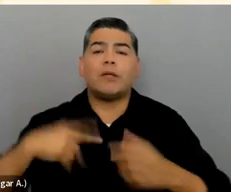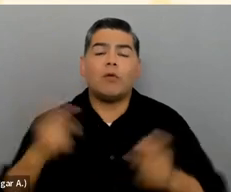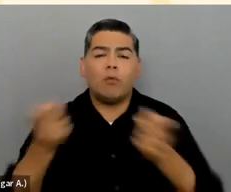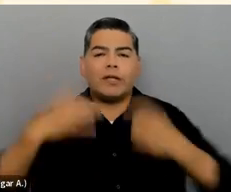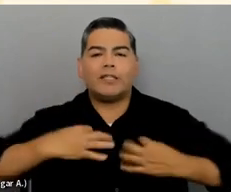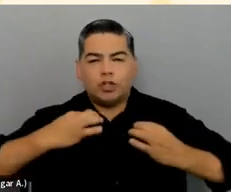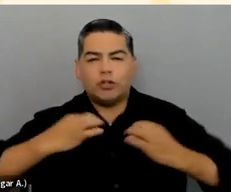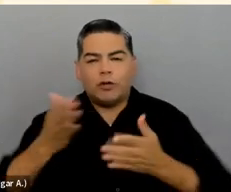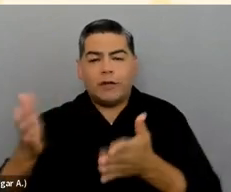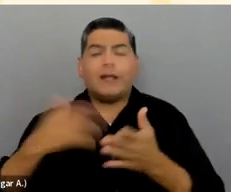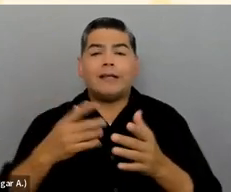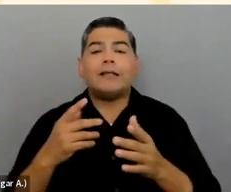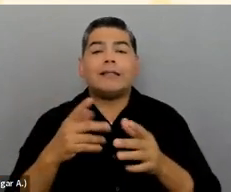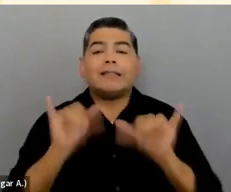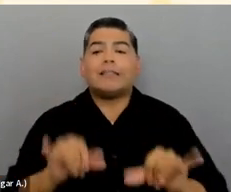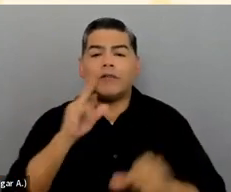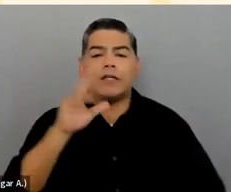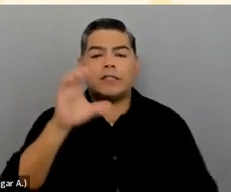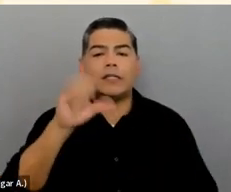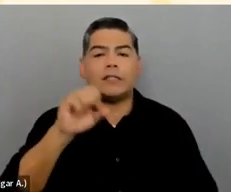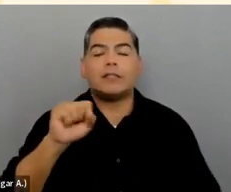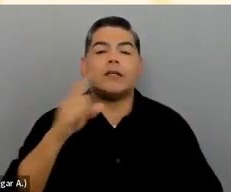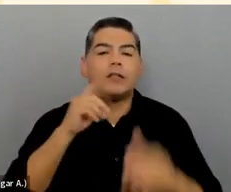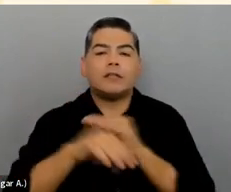Stay tuned for CSS + Accessibility: Inclusion Through User Choice.